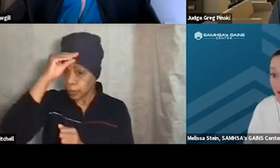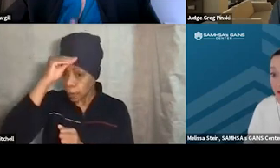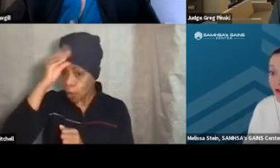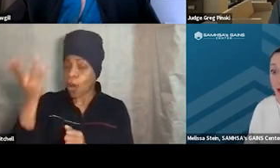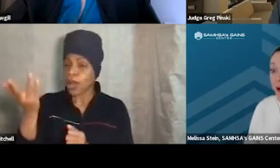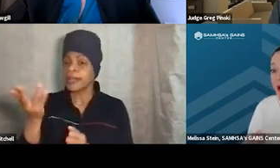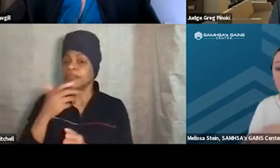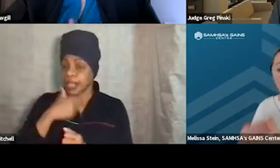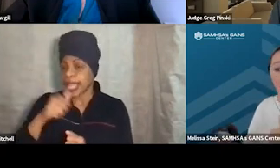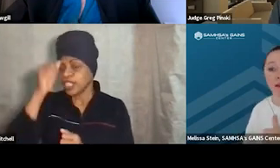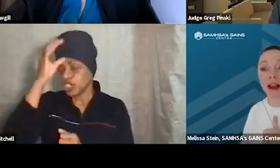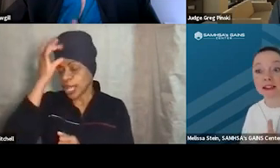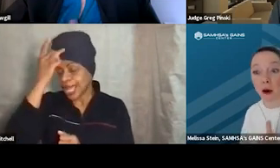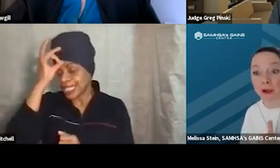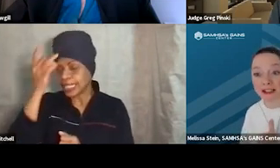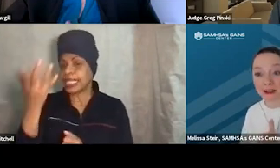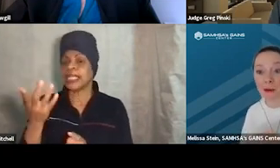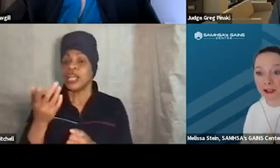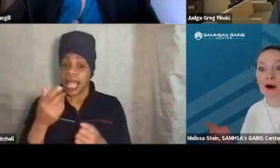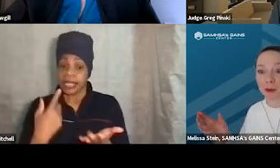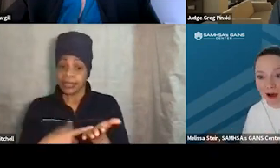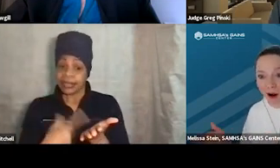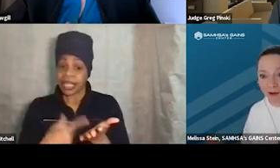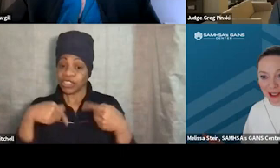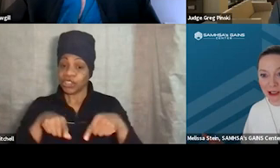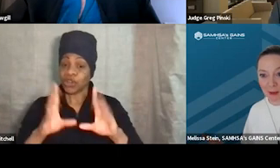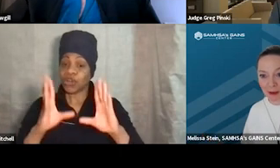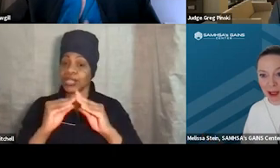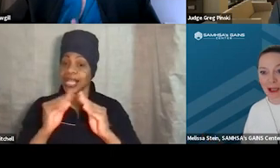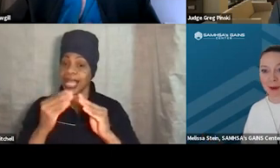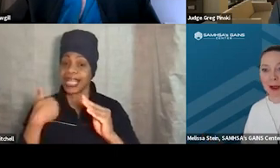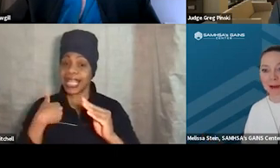And so he had an advanced notice that there was gonna be a conversation about the Xbox